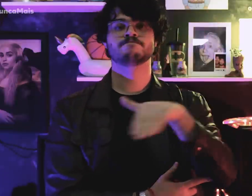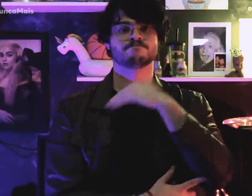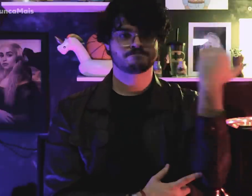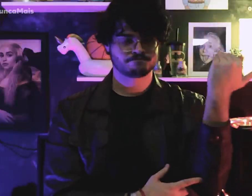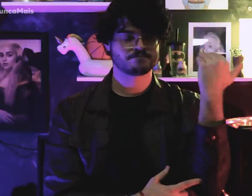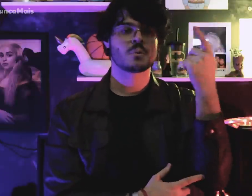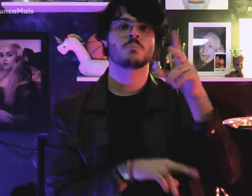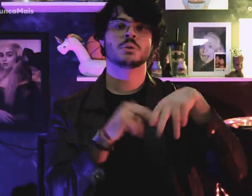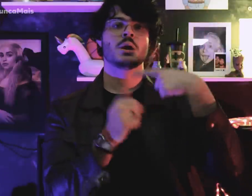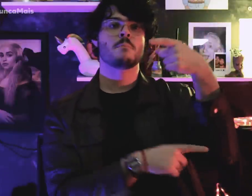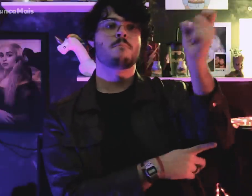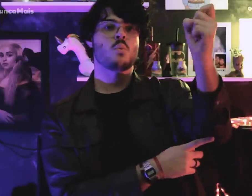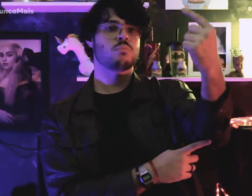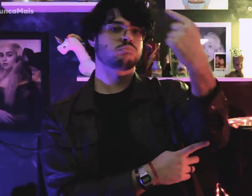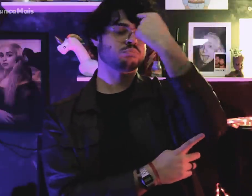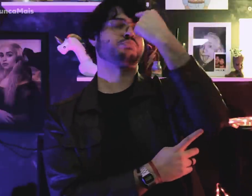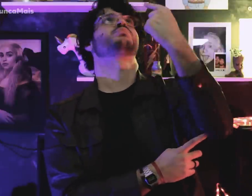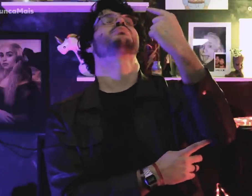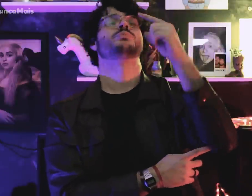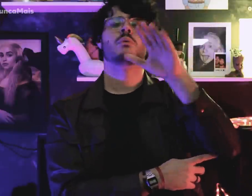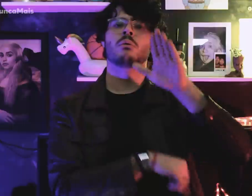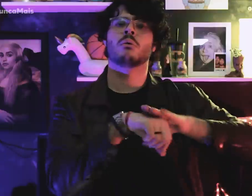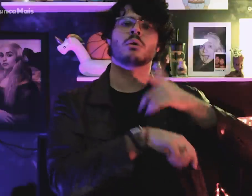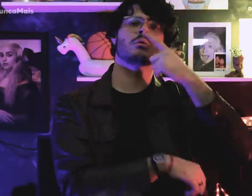He was murdered shot in the head